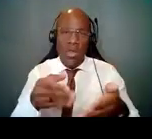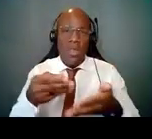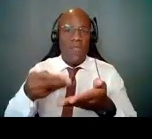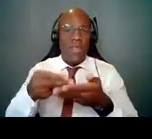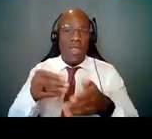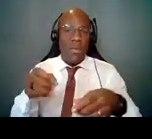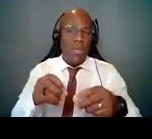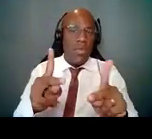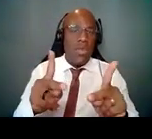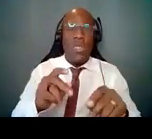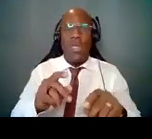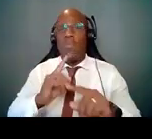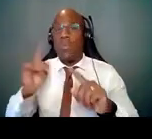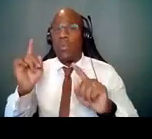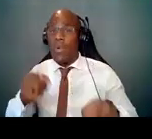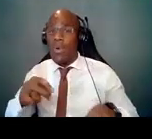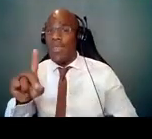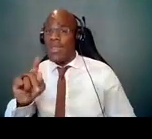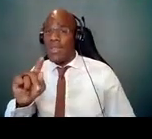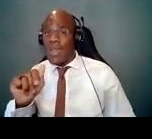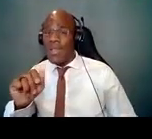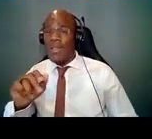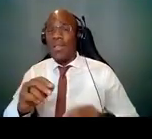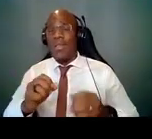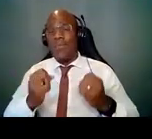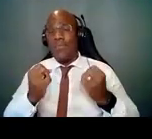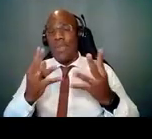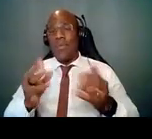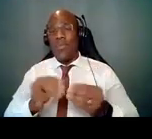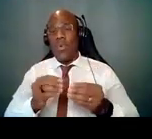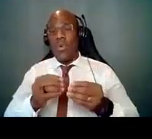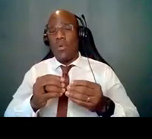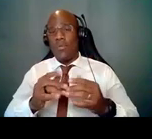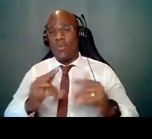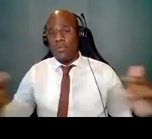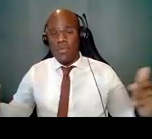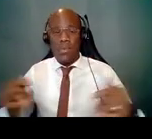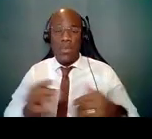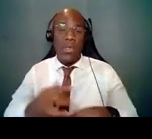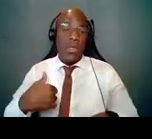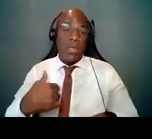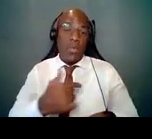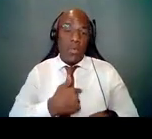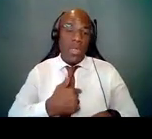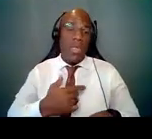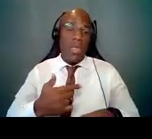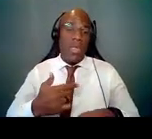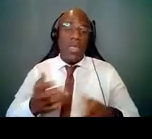and more, so please check out our Extramural Diversity website when you have a moment. It can be of extreme value to you.